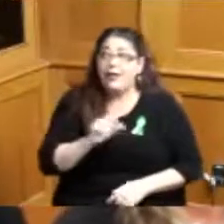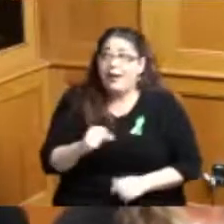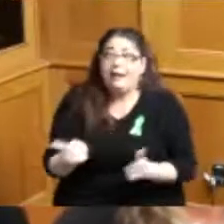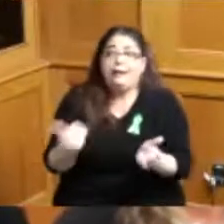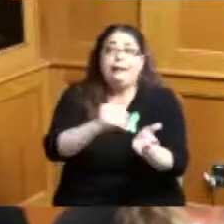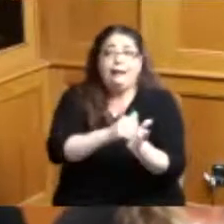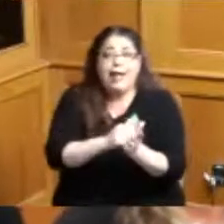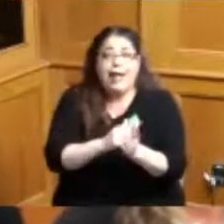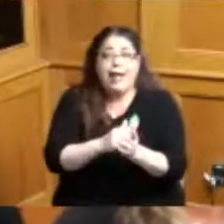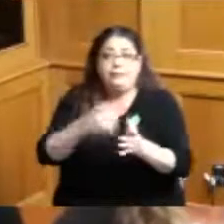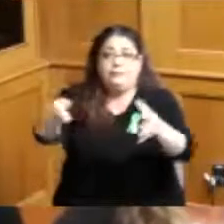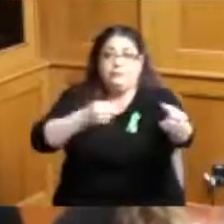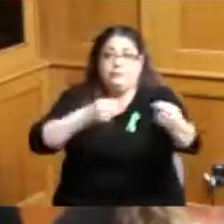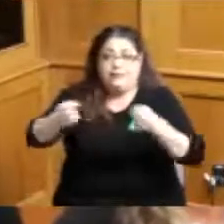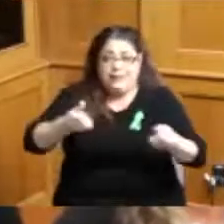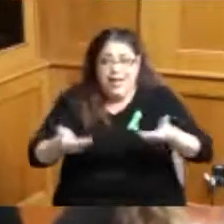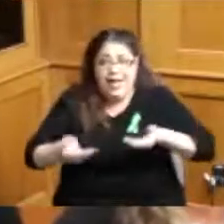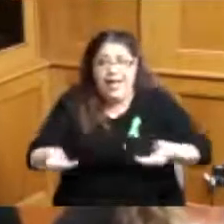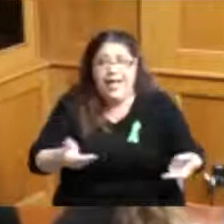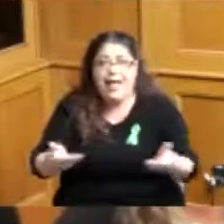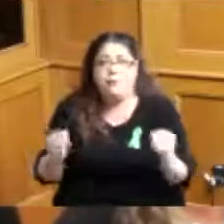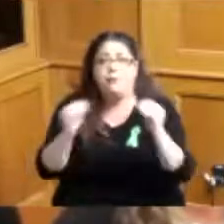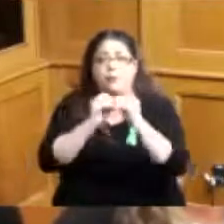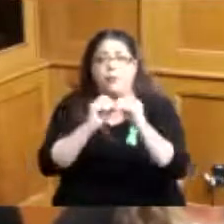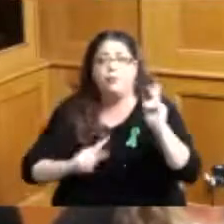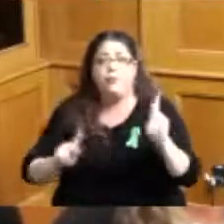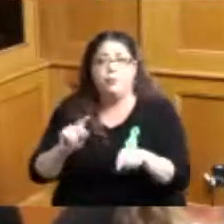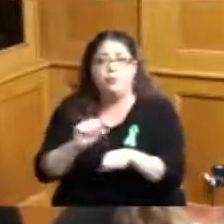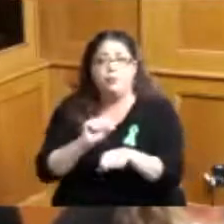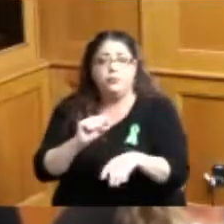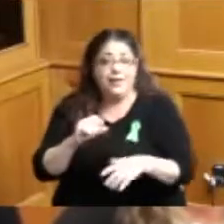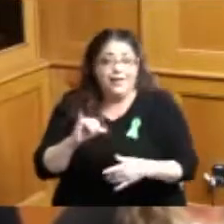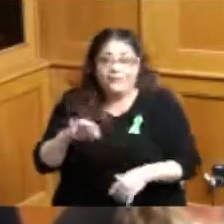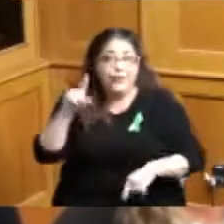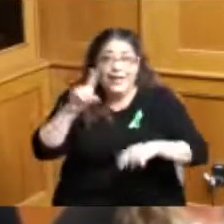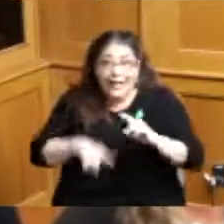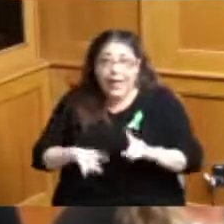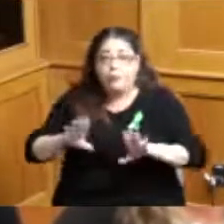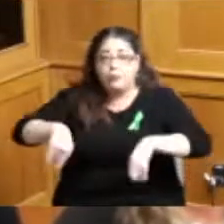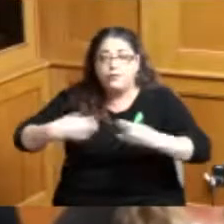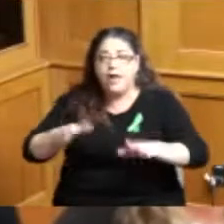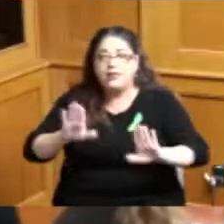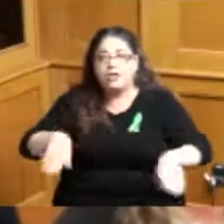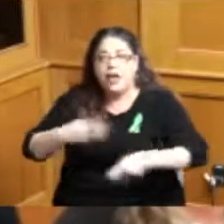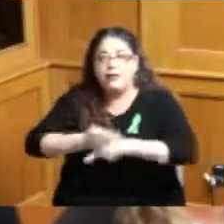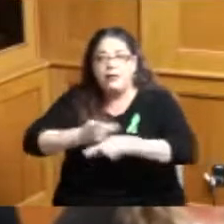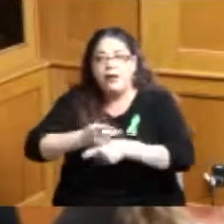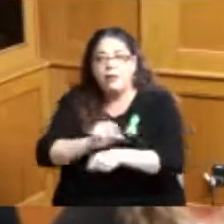have workers in manufacturing i.t and all of those other arenas thank you so much I appreciate it